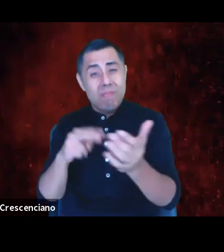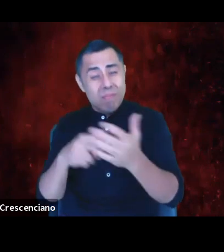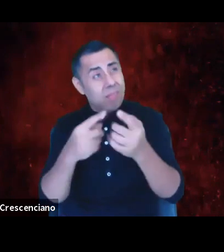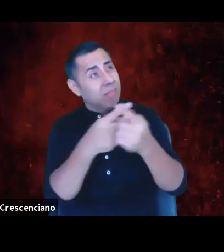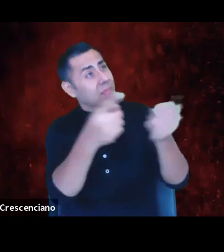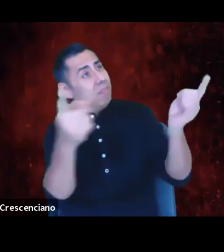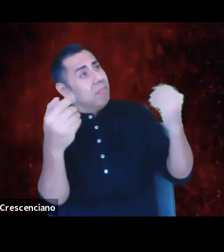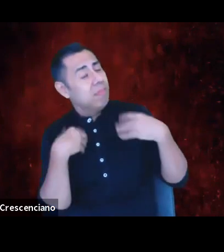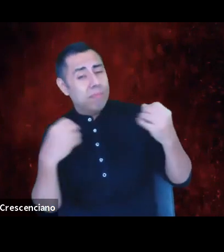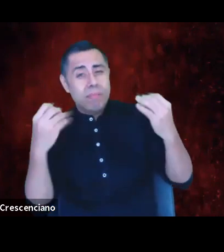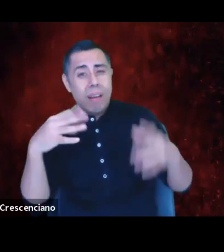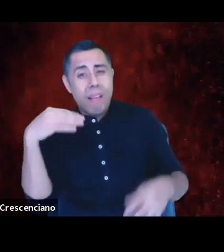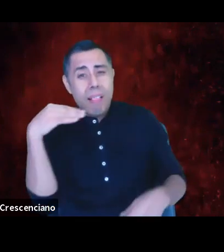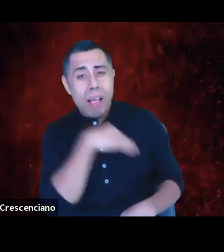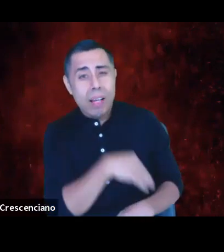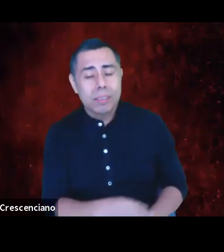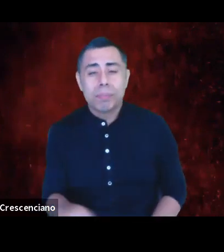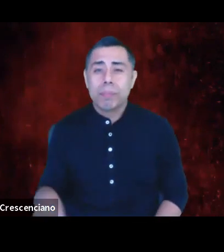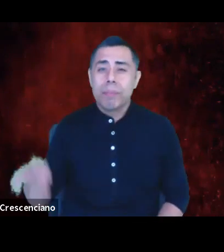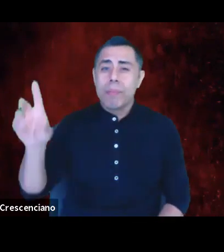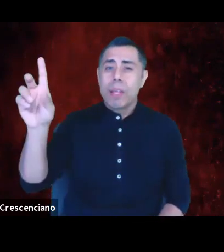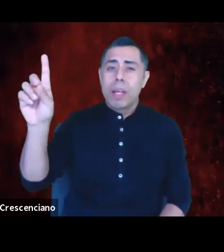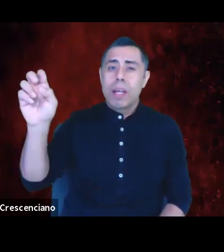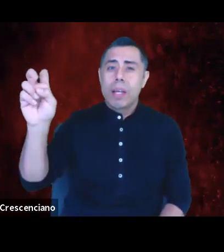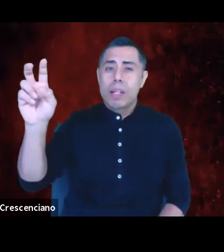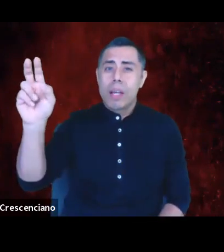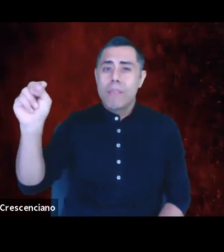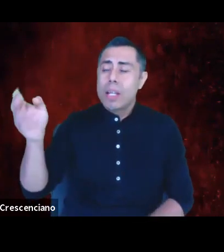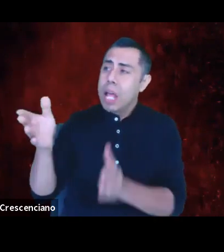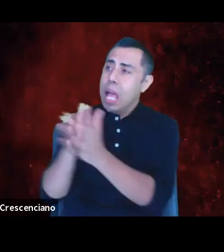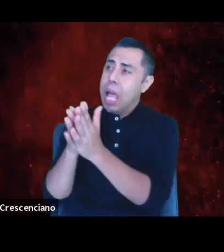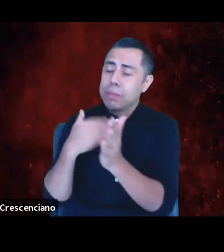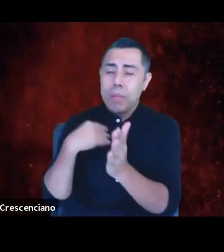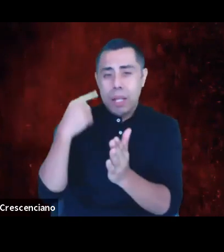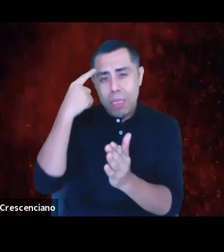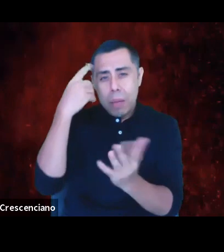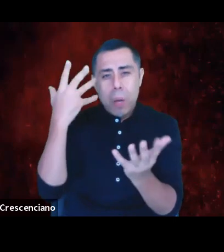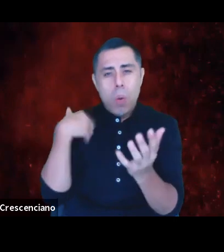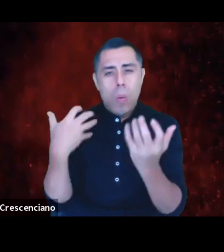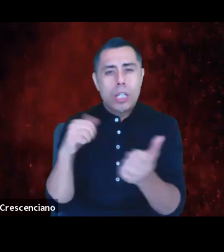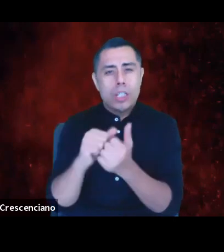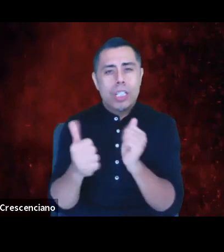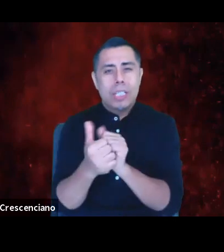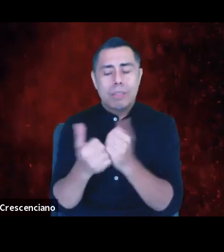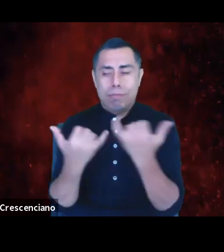I was asked by Devon to reflect on what I wanna change in this moment. Whew, there are many policies I wanna change in this world.